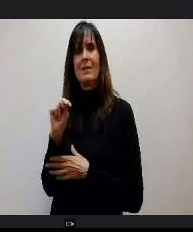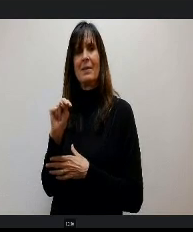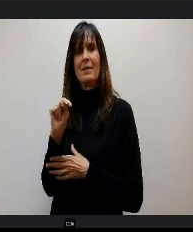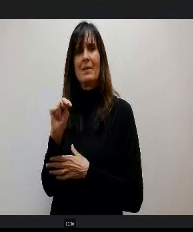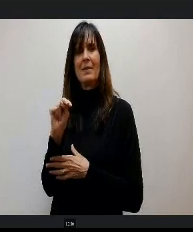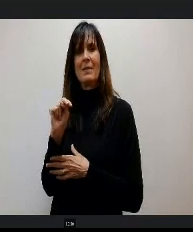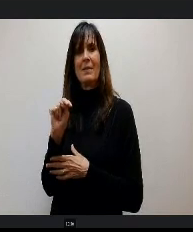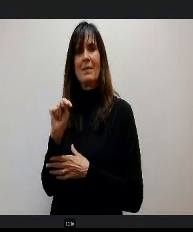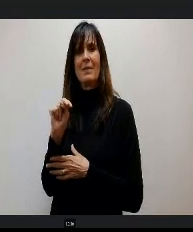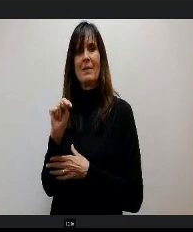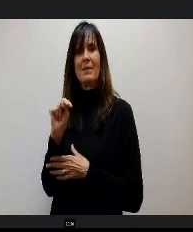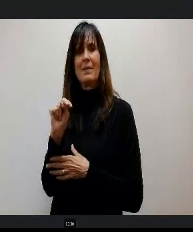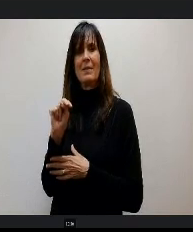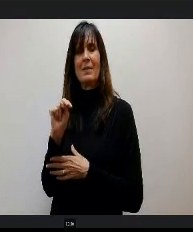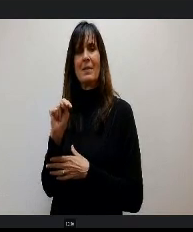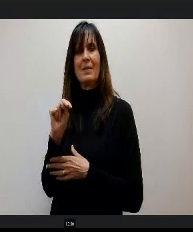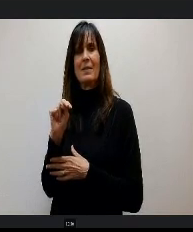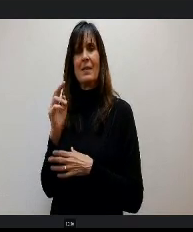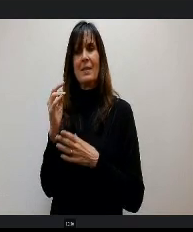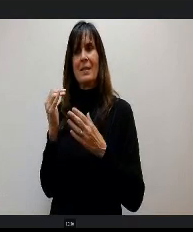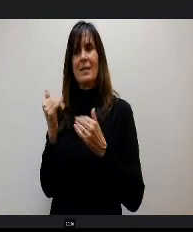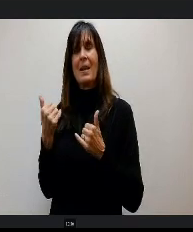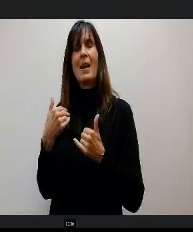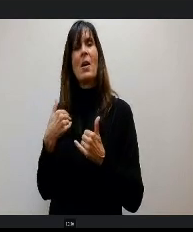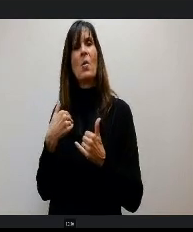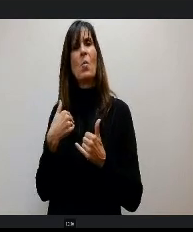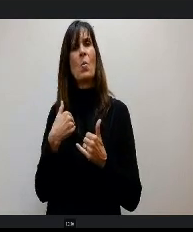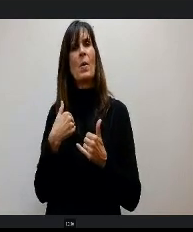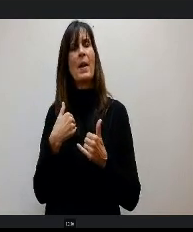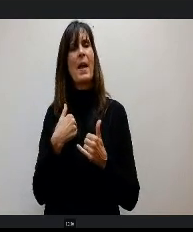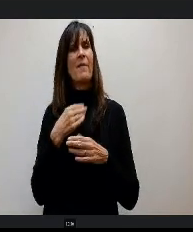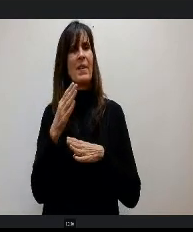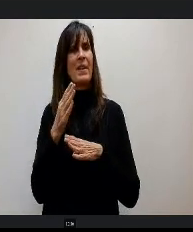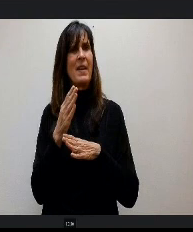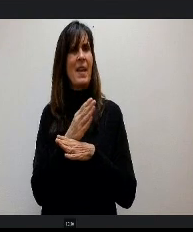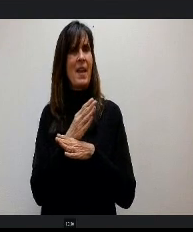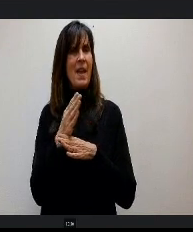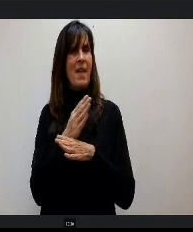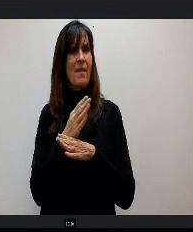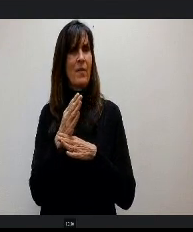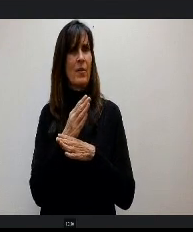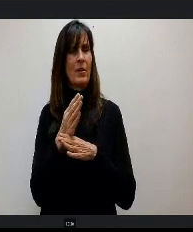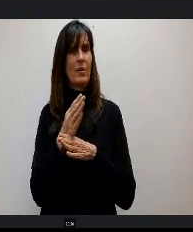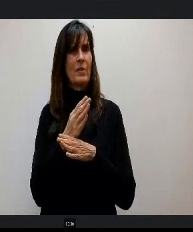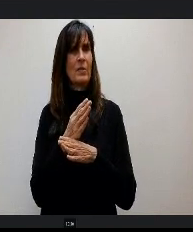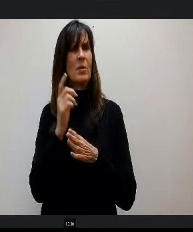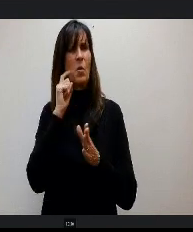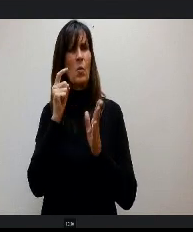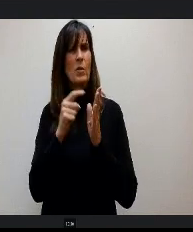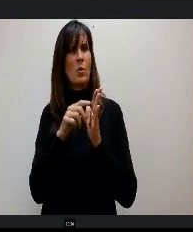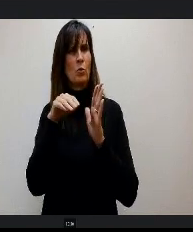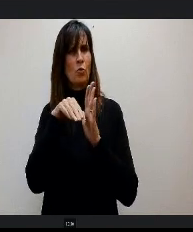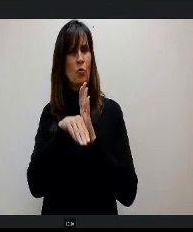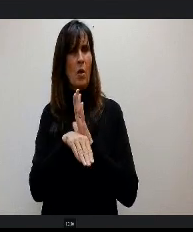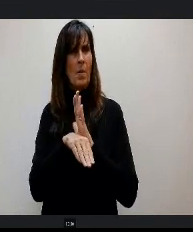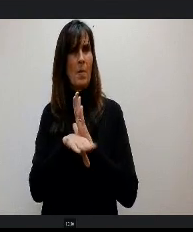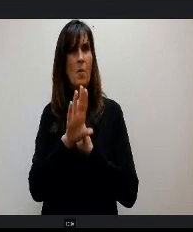Currently, there's a rolling average if enrollment begins to drop with this finance formula